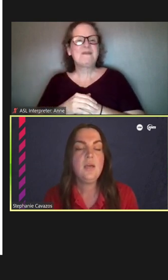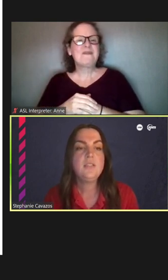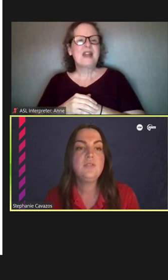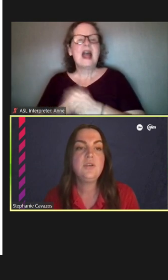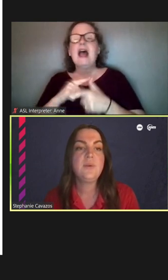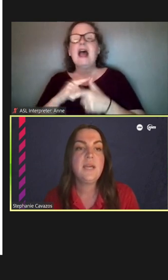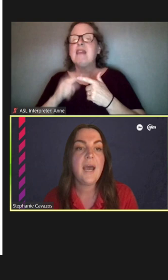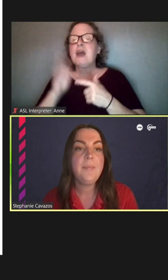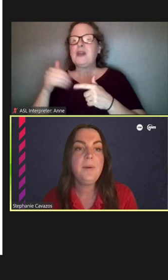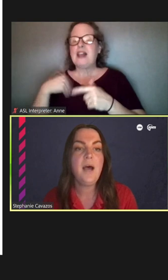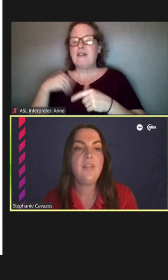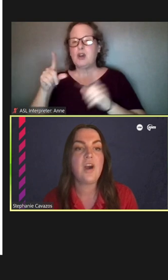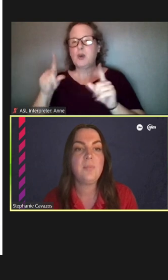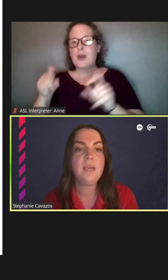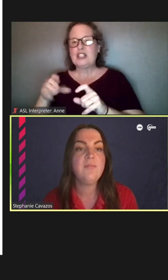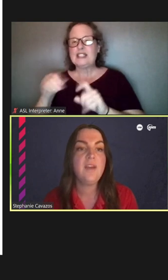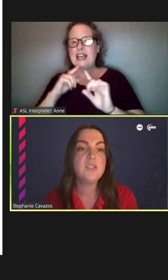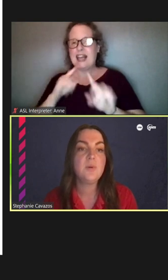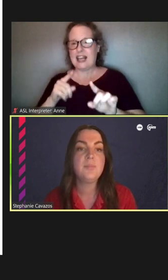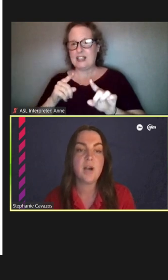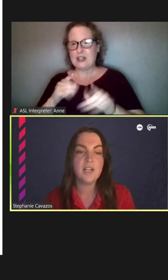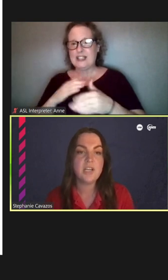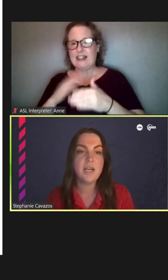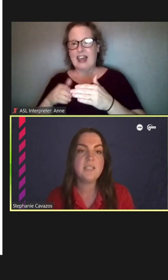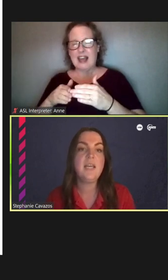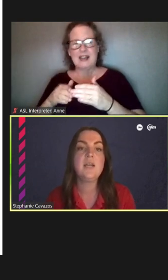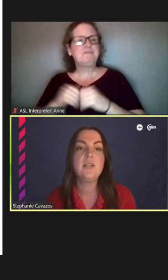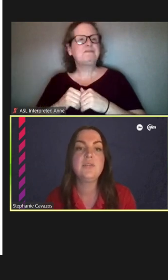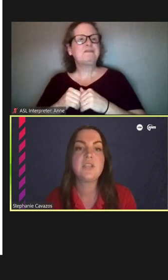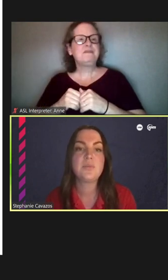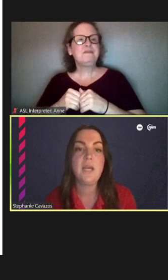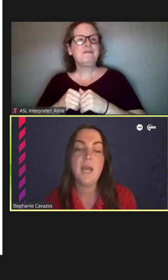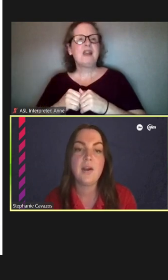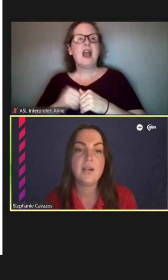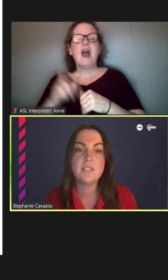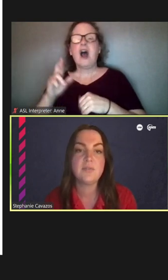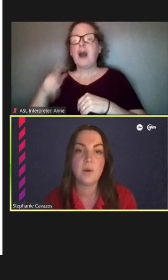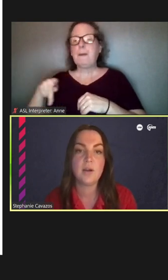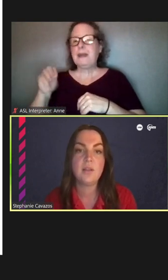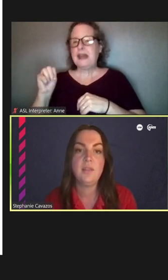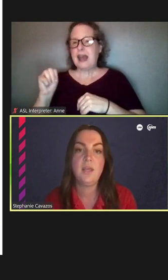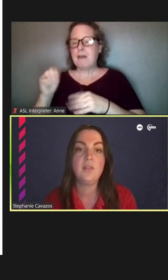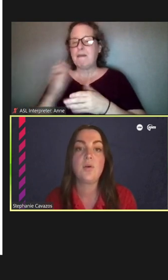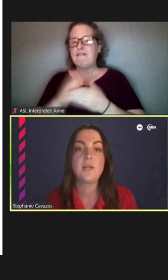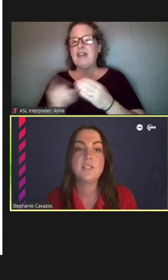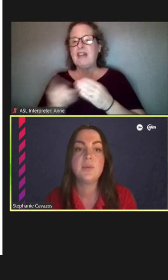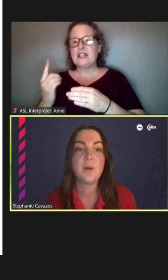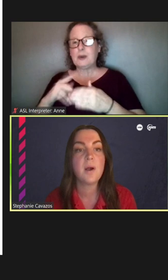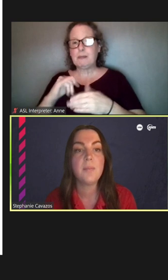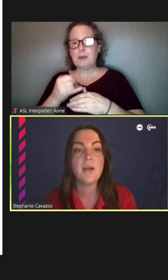So to recap, the RPM Phase One Project includes three areas of work: the Lawrence to Bryn Mawr